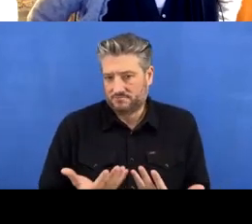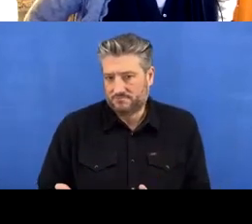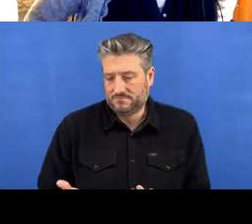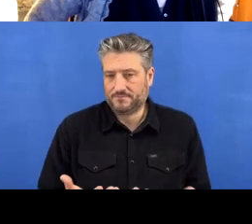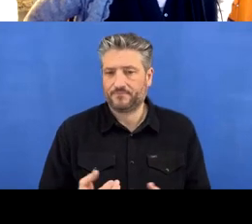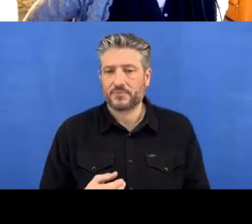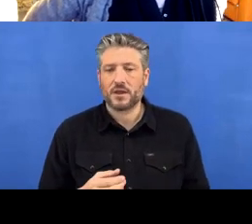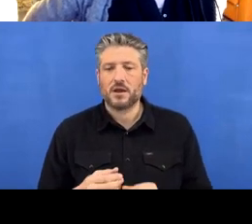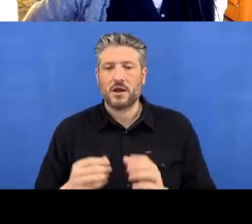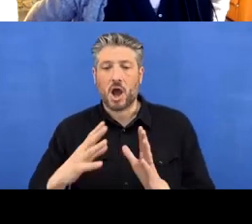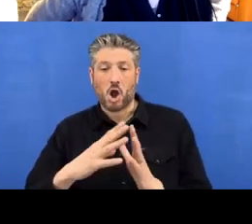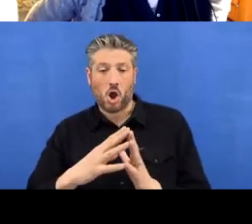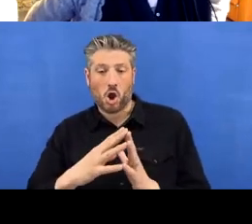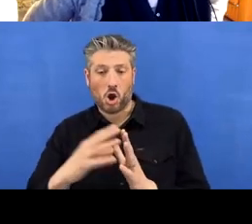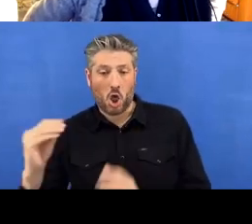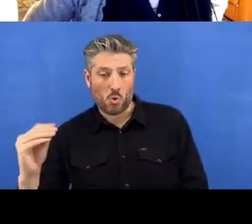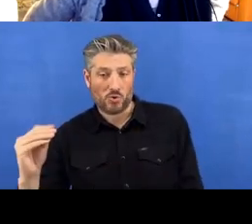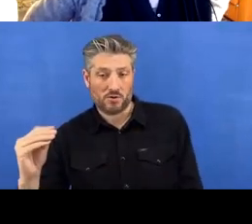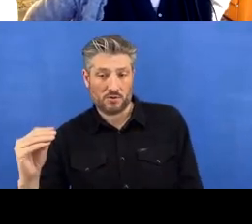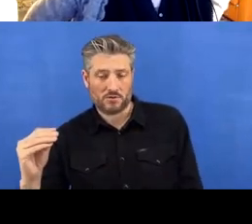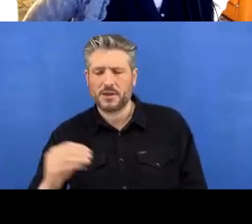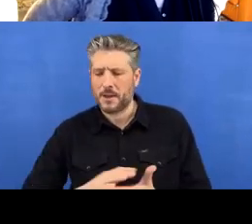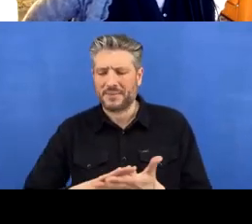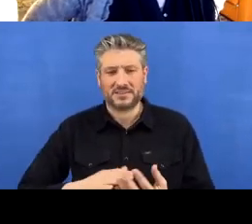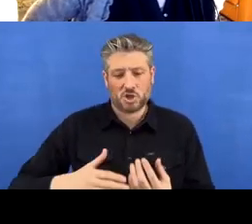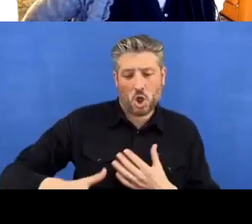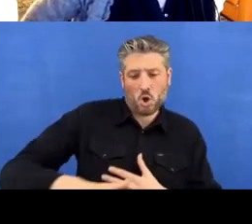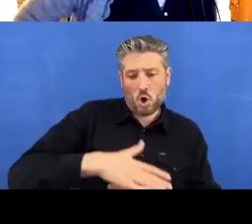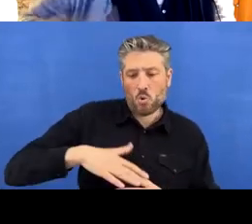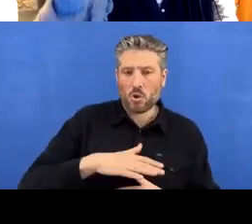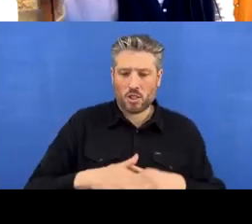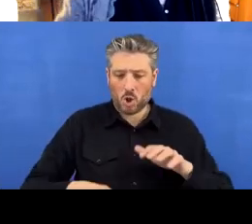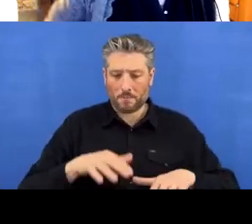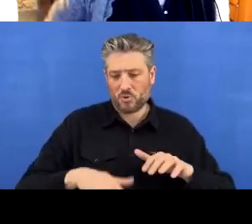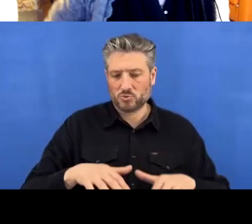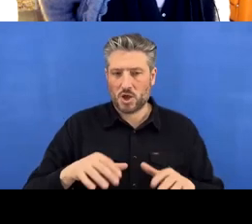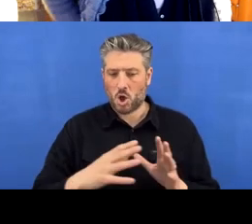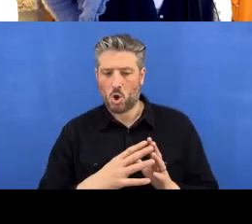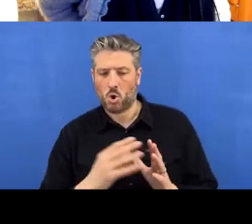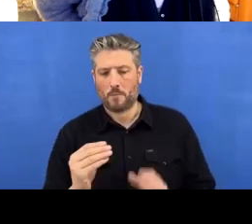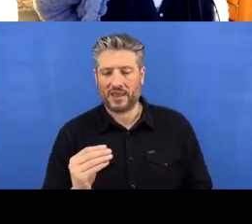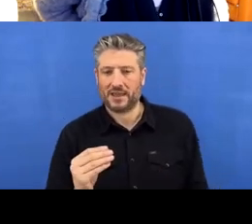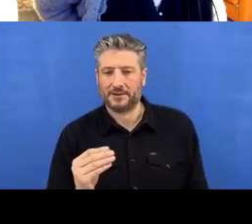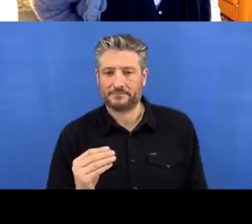make a local copy of something by getting it down from GitHub in the cloud.